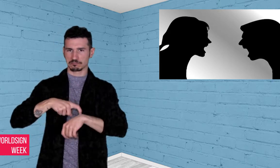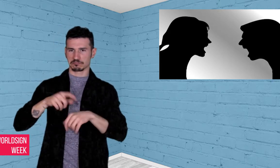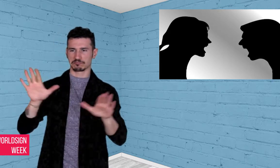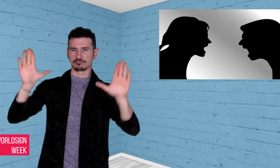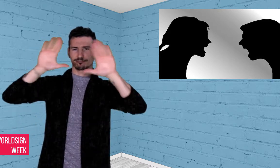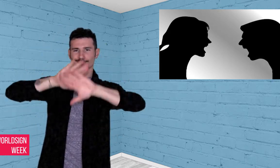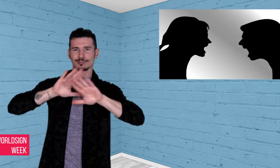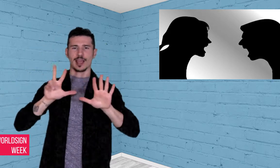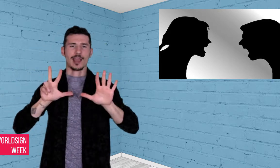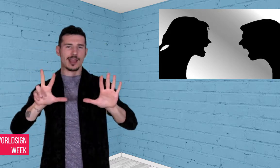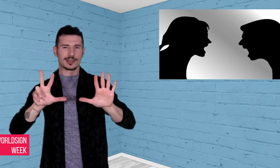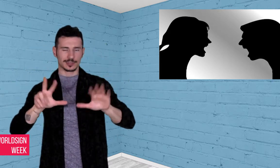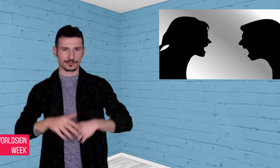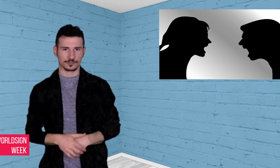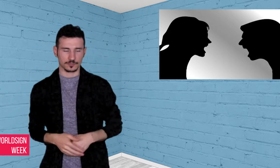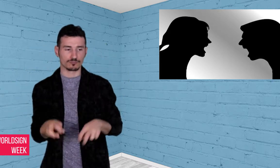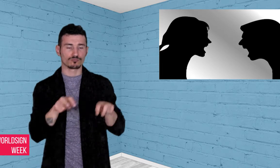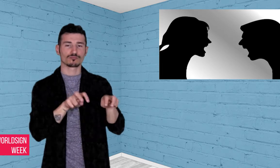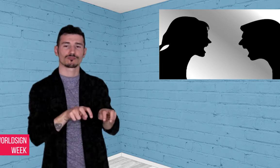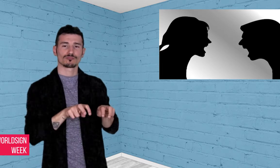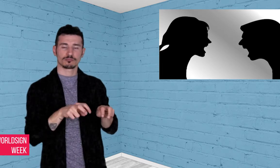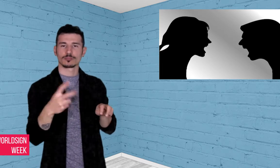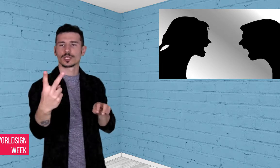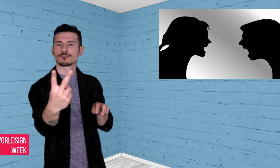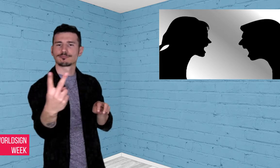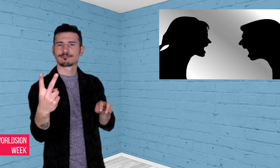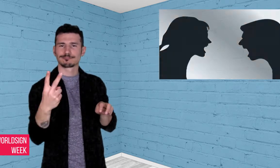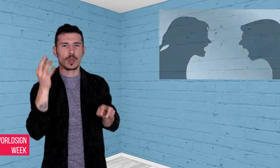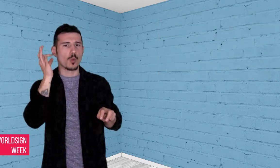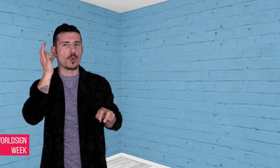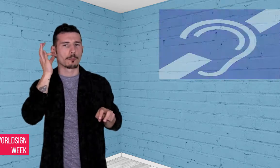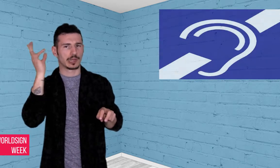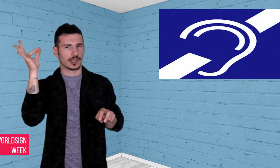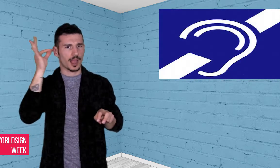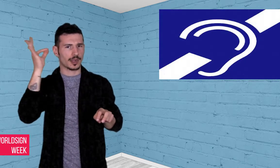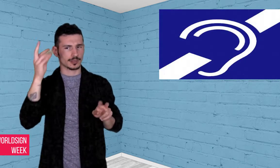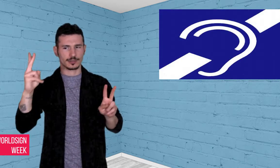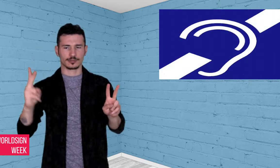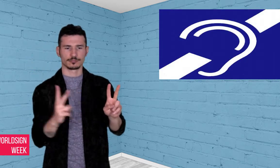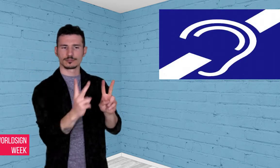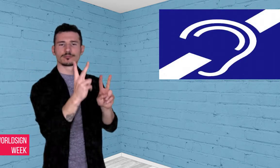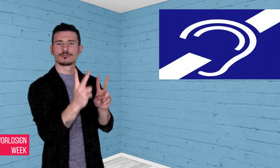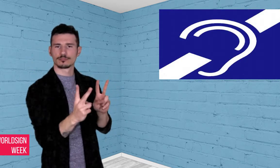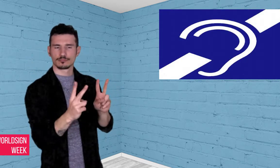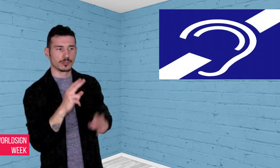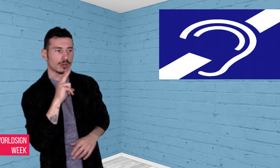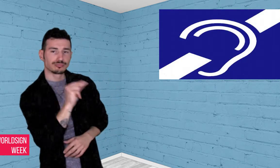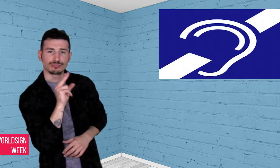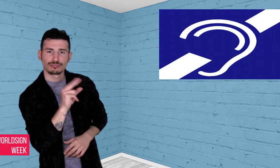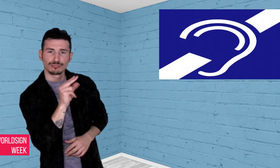teenager traveling with a friend on the